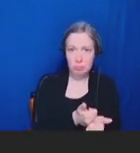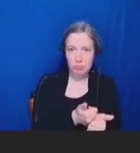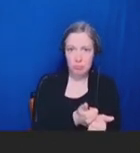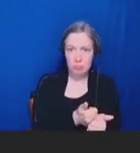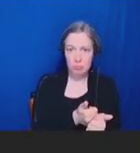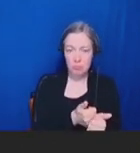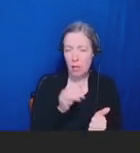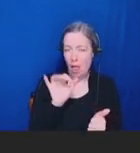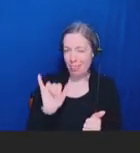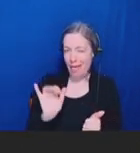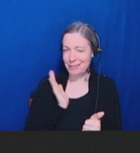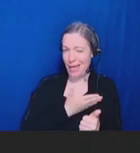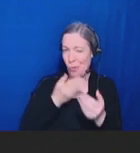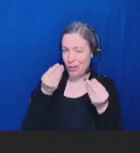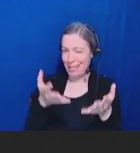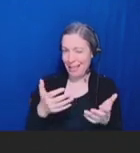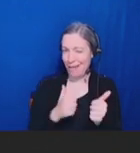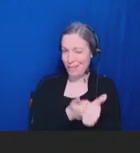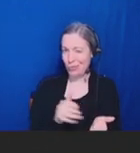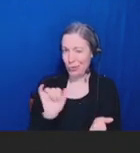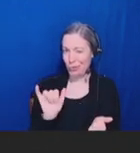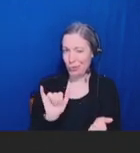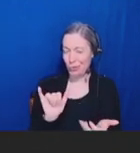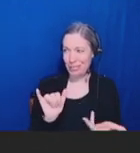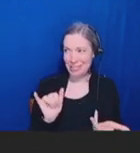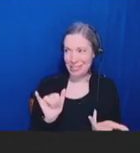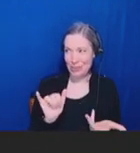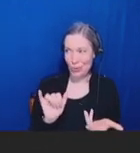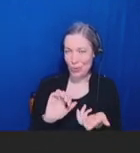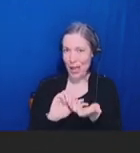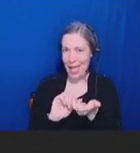it's been very difficult to look at reactogenicity at other timelines.